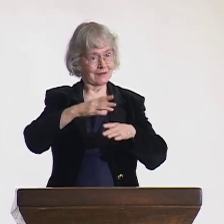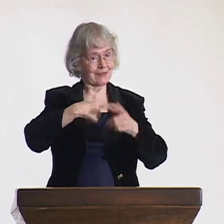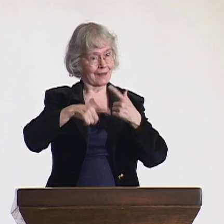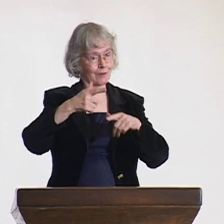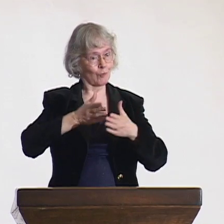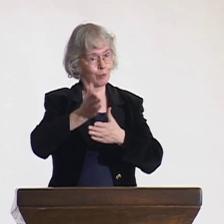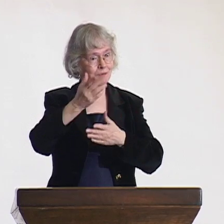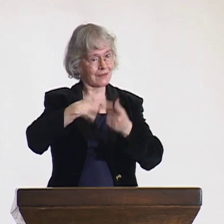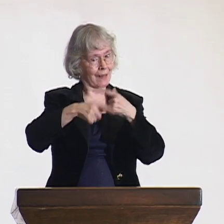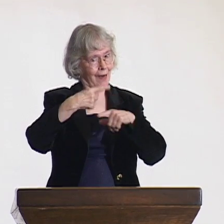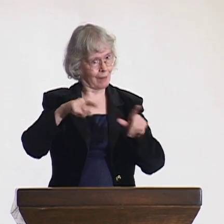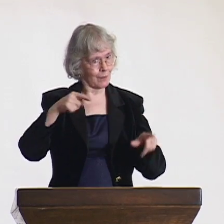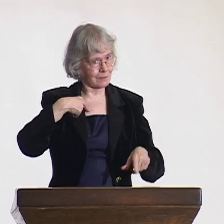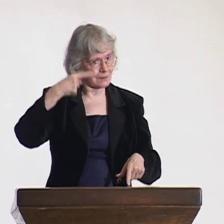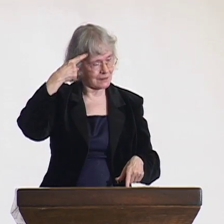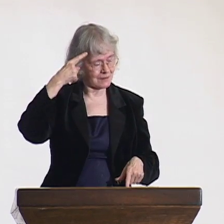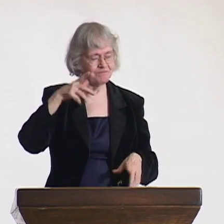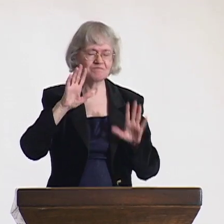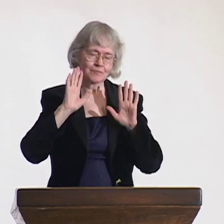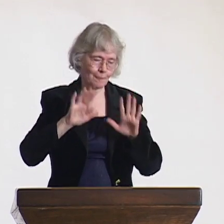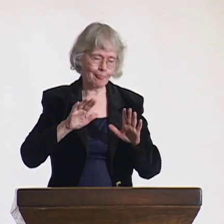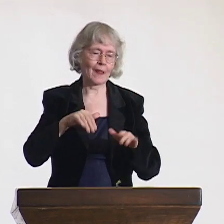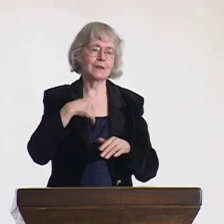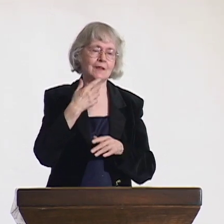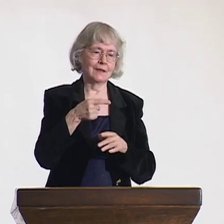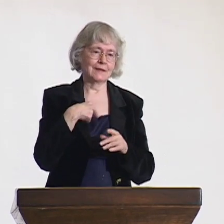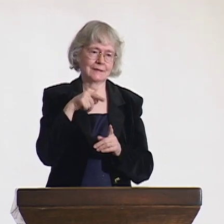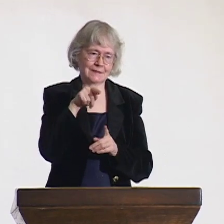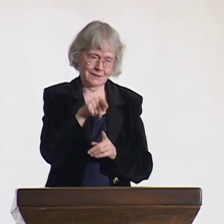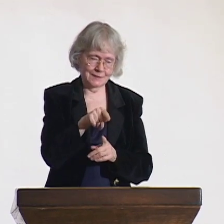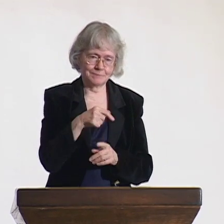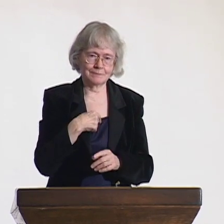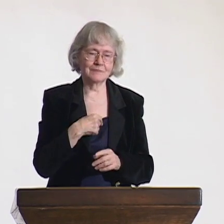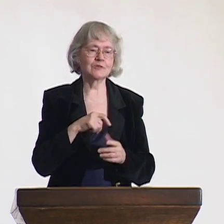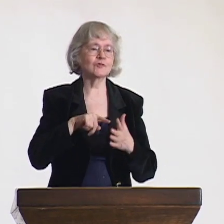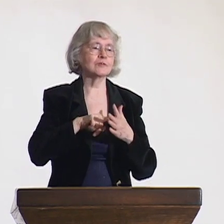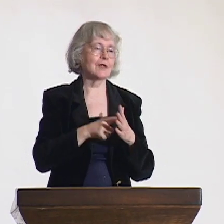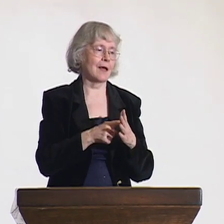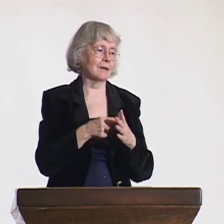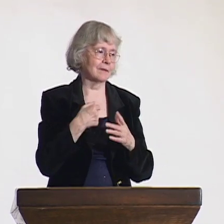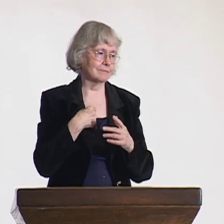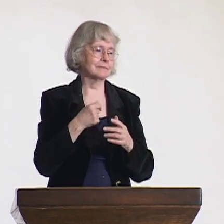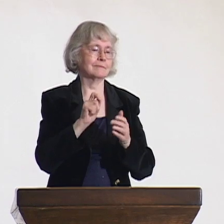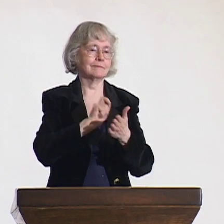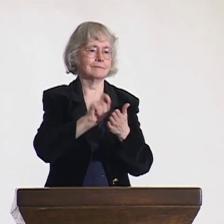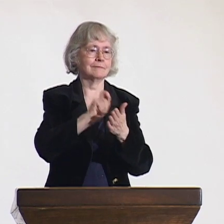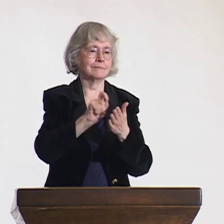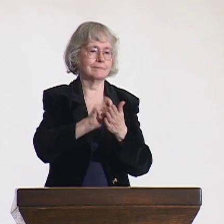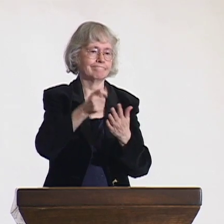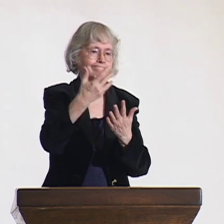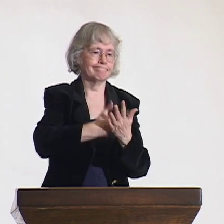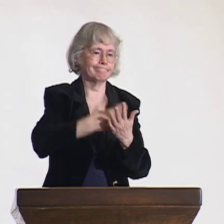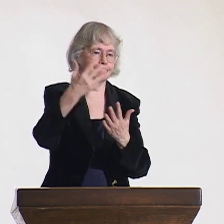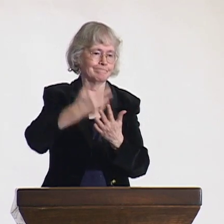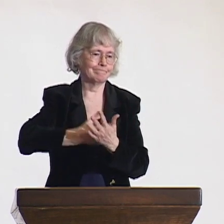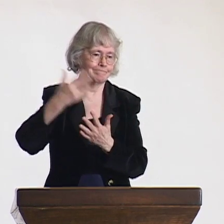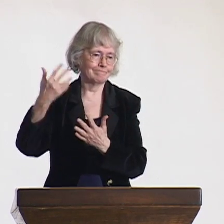So I wrote numerous articles to try to talk to the government officials and that the problem needs to be rectified.